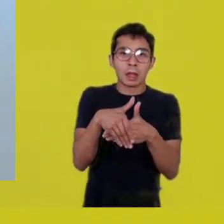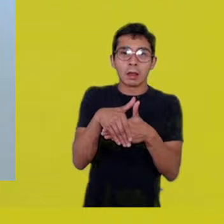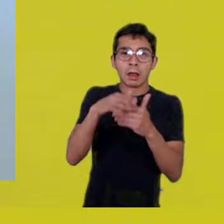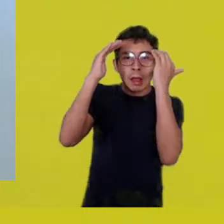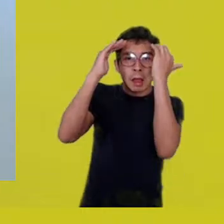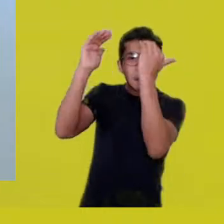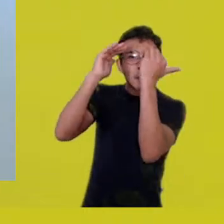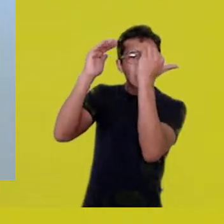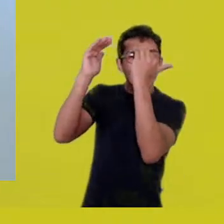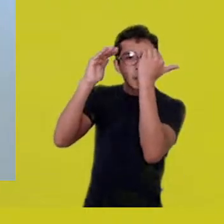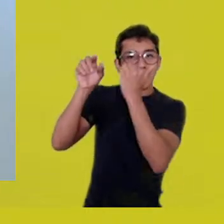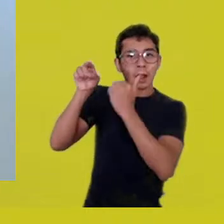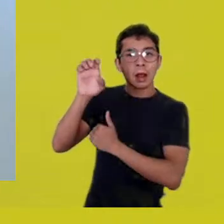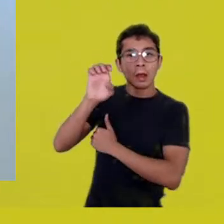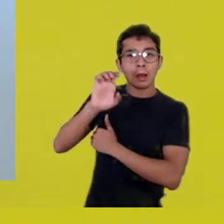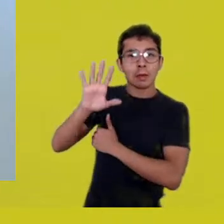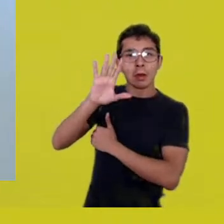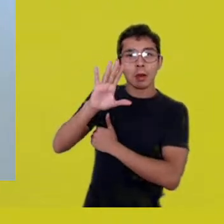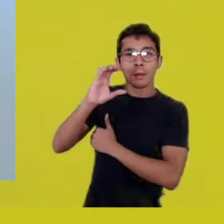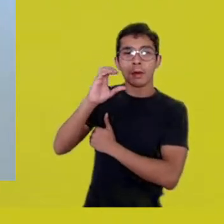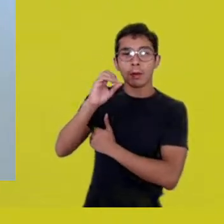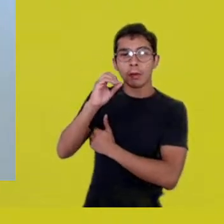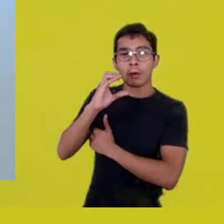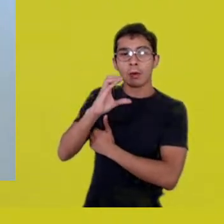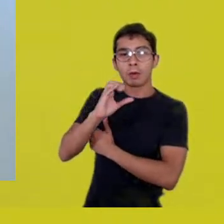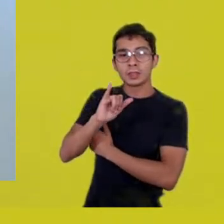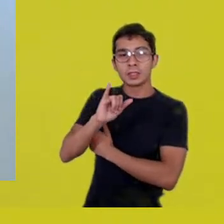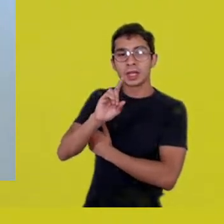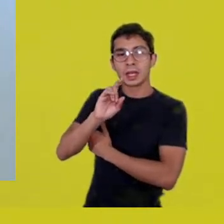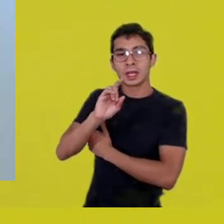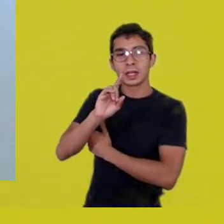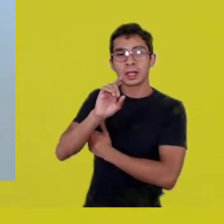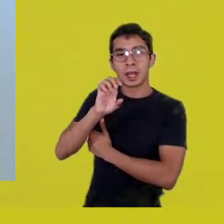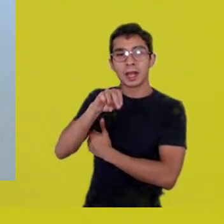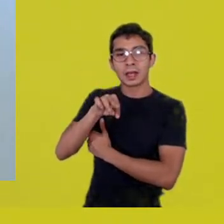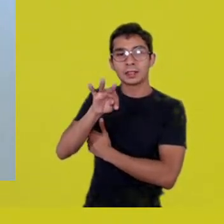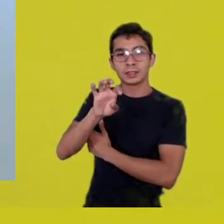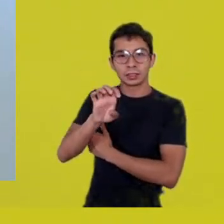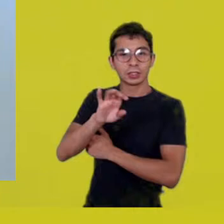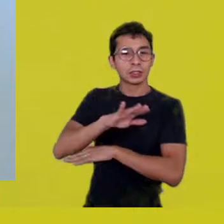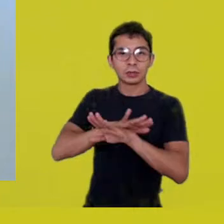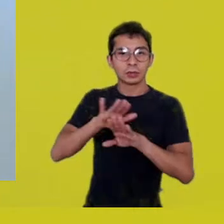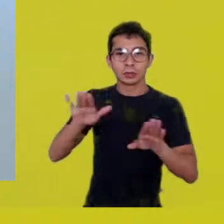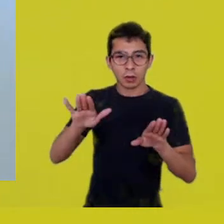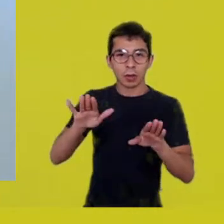and that is deeply influenced by the major religions of the world,